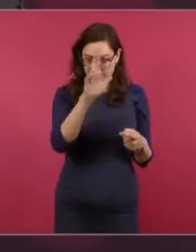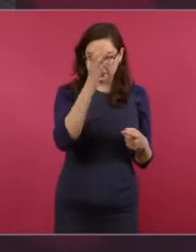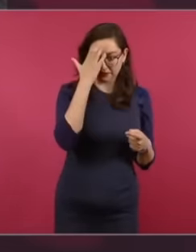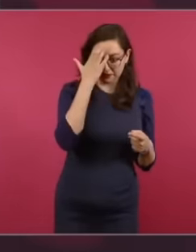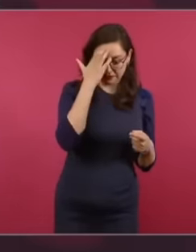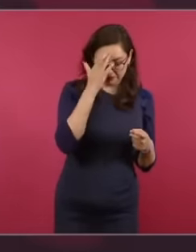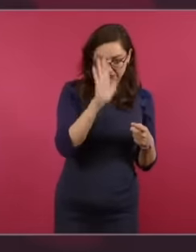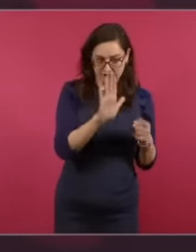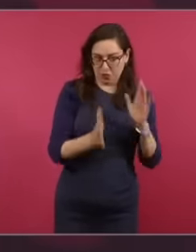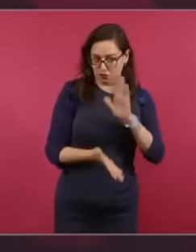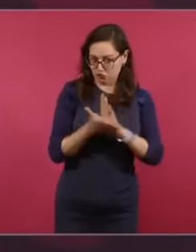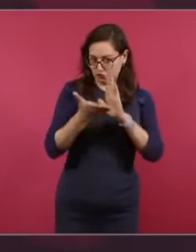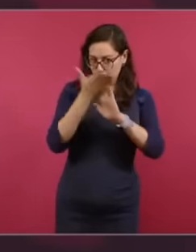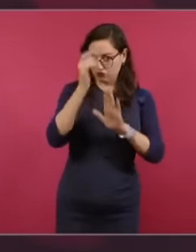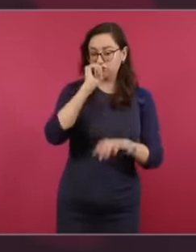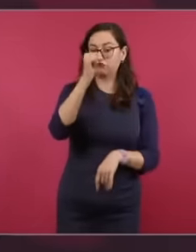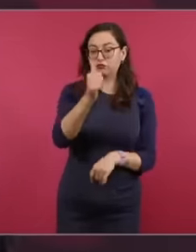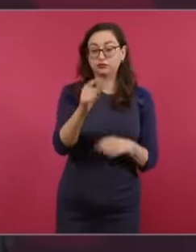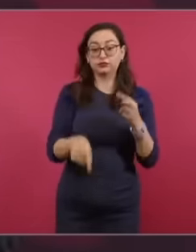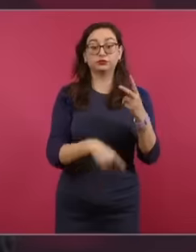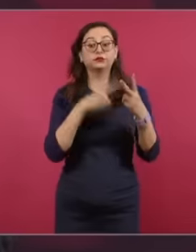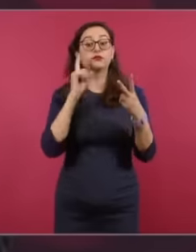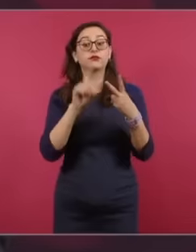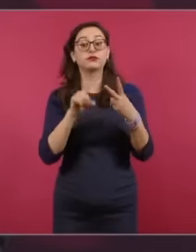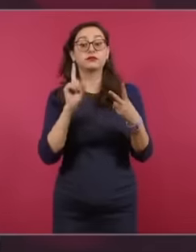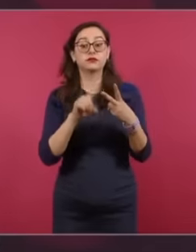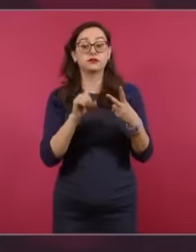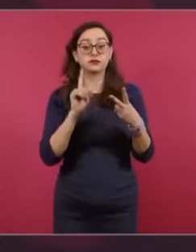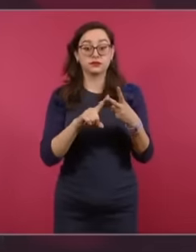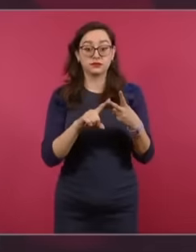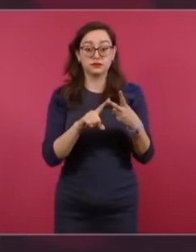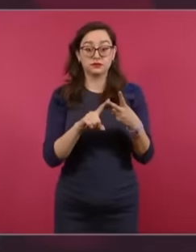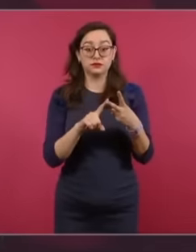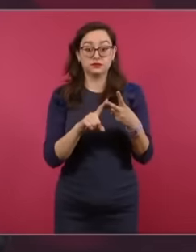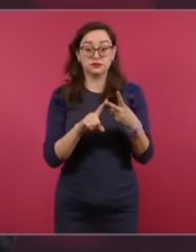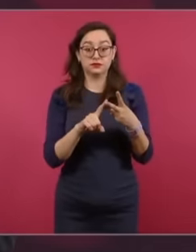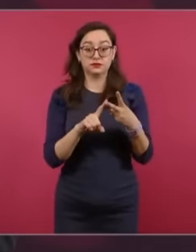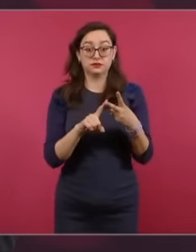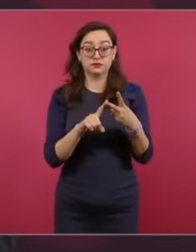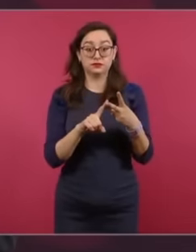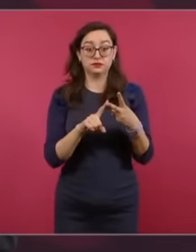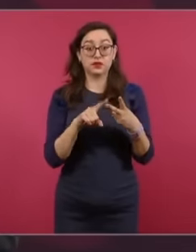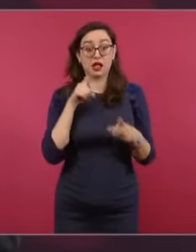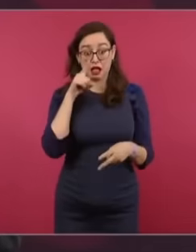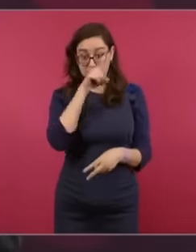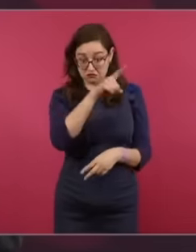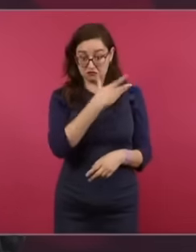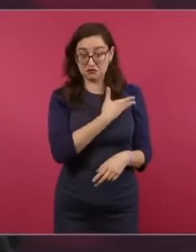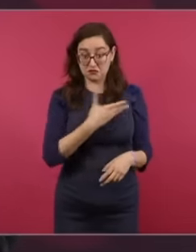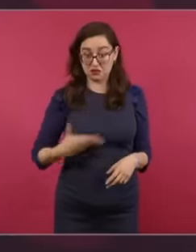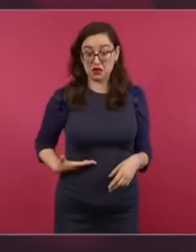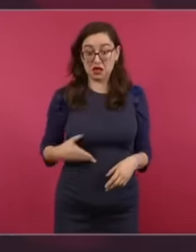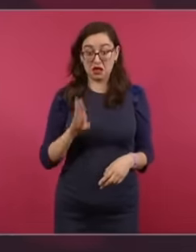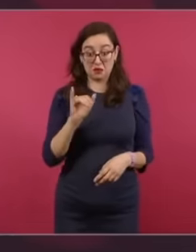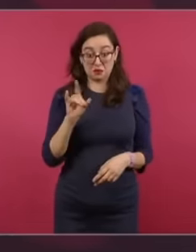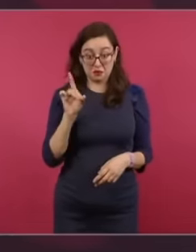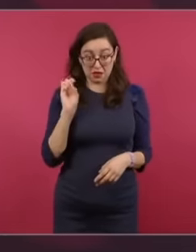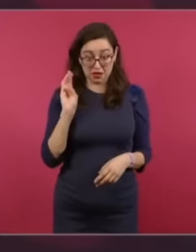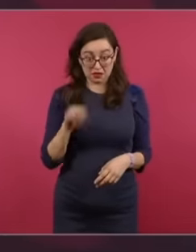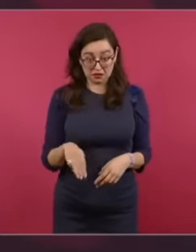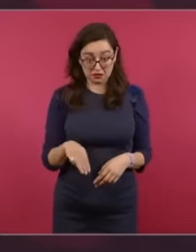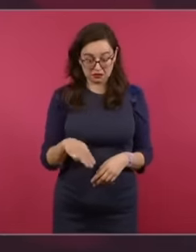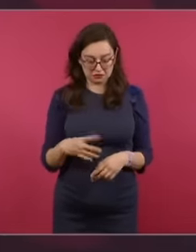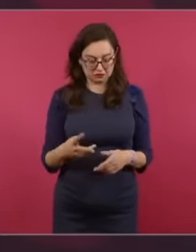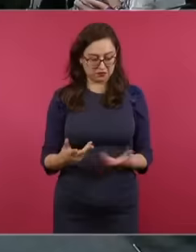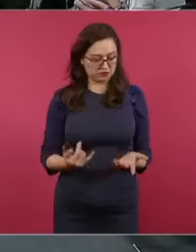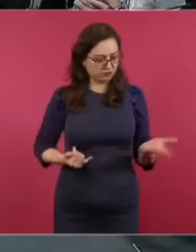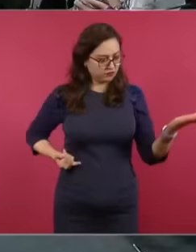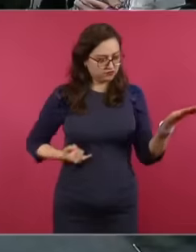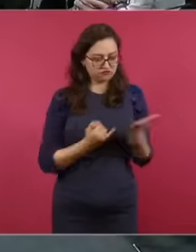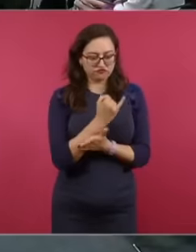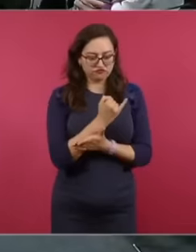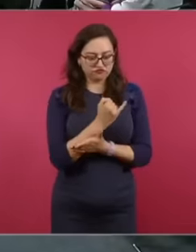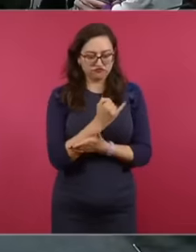first president of the United States after President Roosevelt who created a mechanism so that